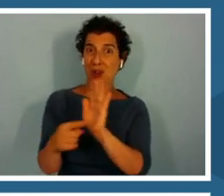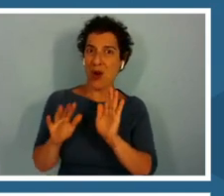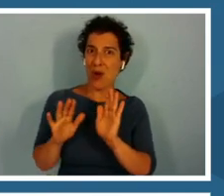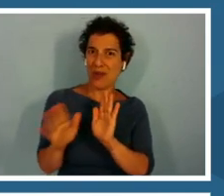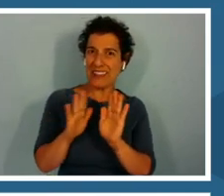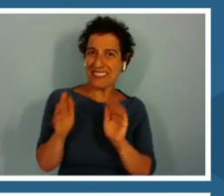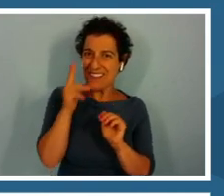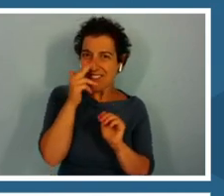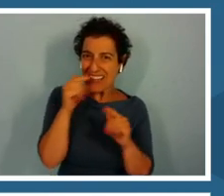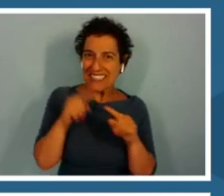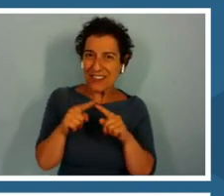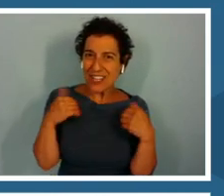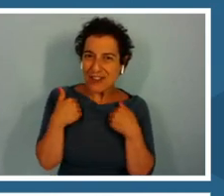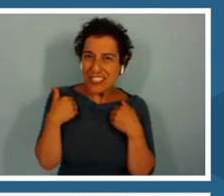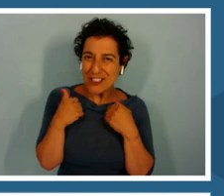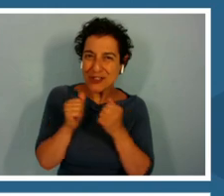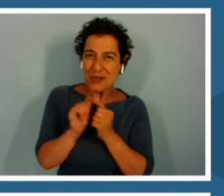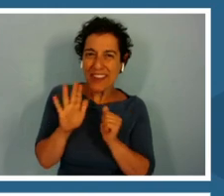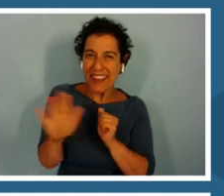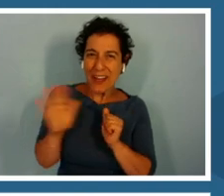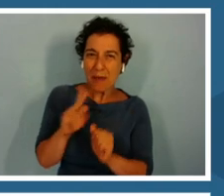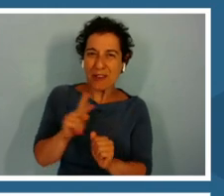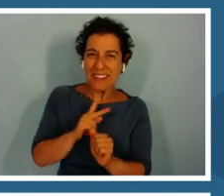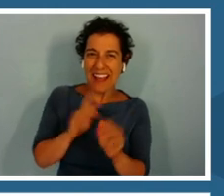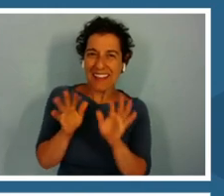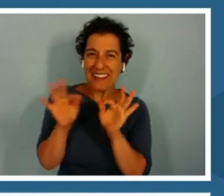Dr. Knowlton talking about each one individually.